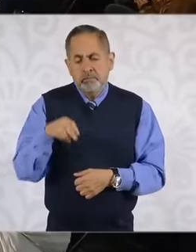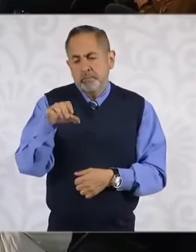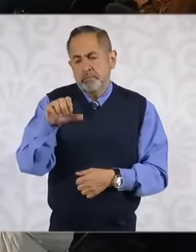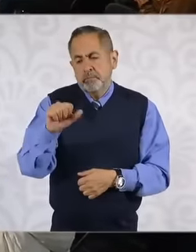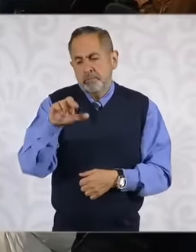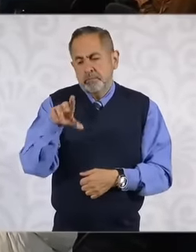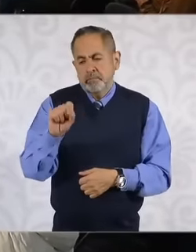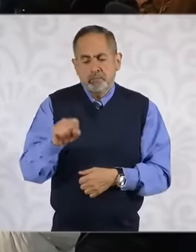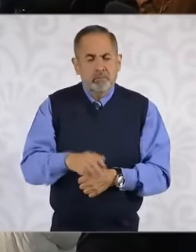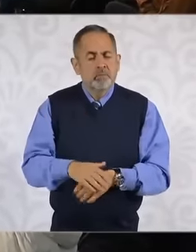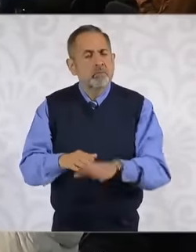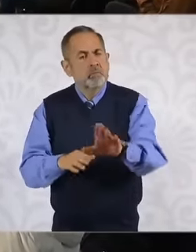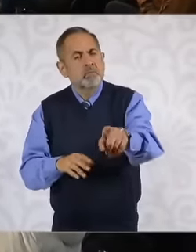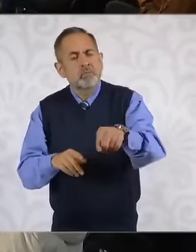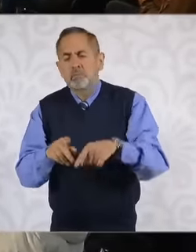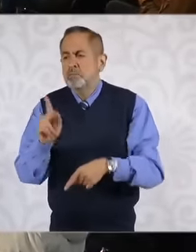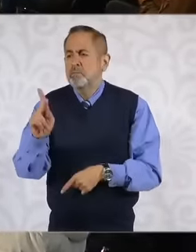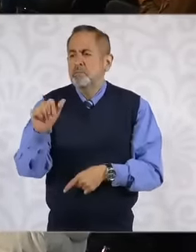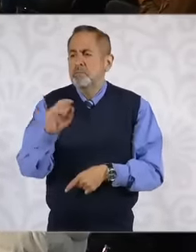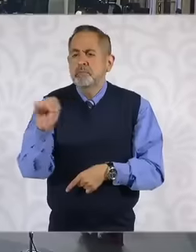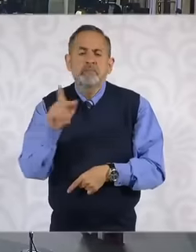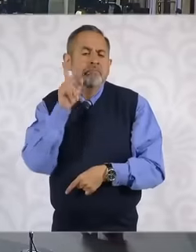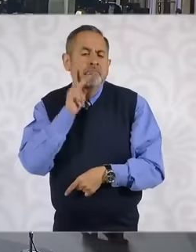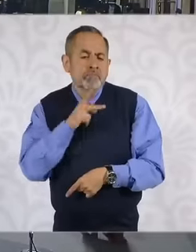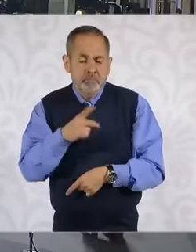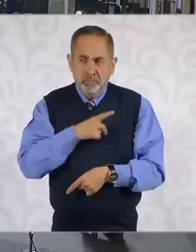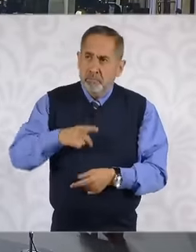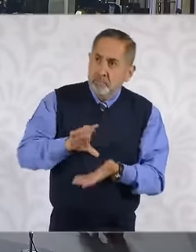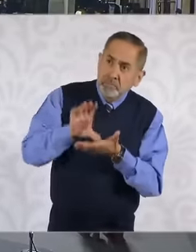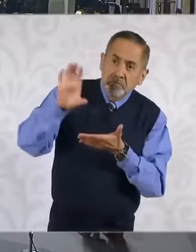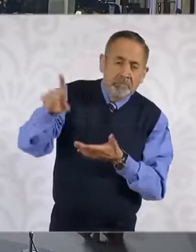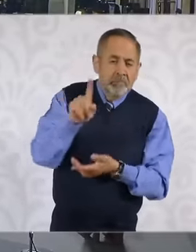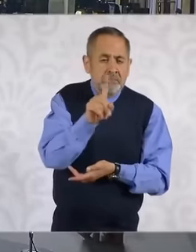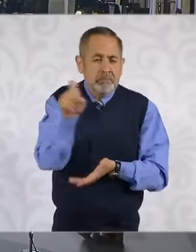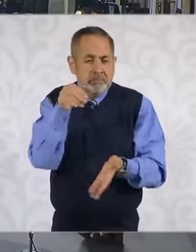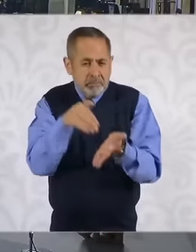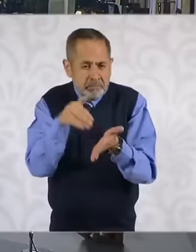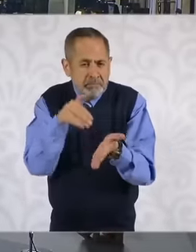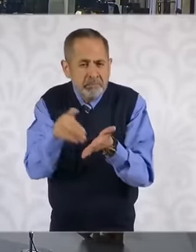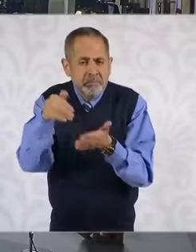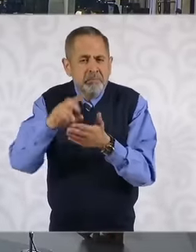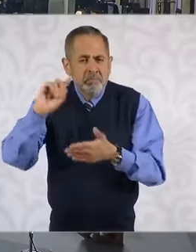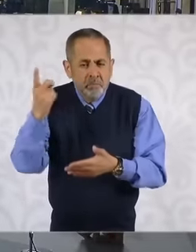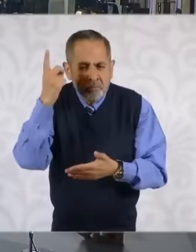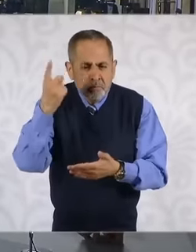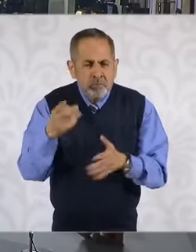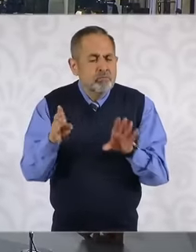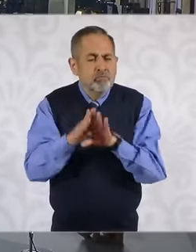Pemex has a debt of almost 100 billion dollars How are they going to do this sanitation?